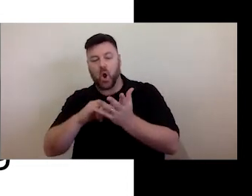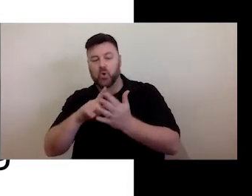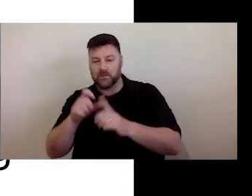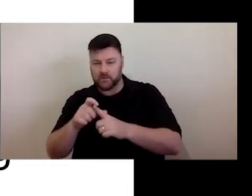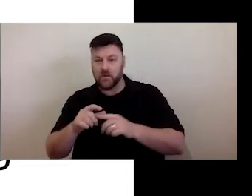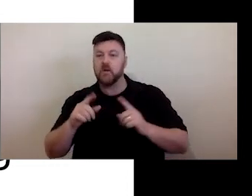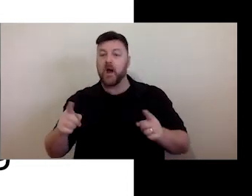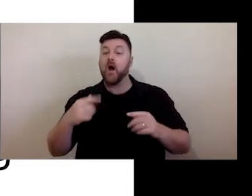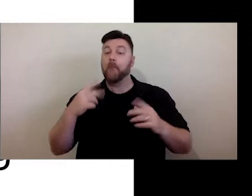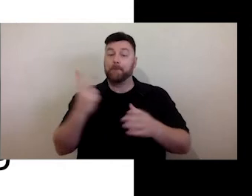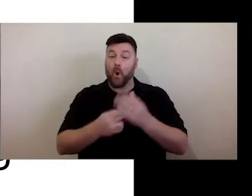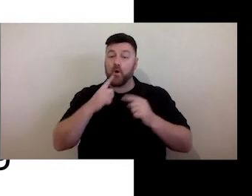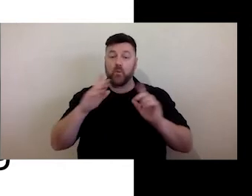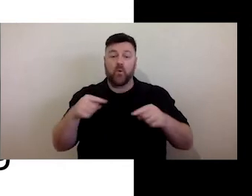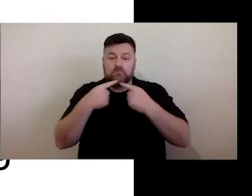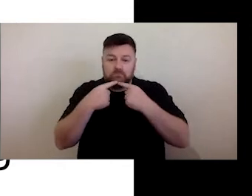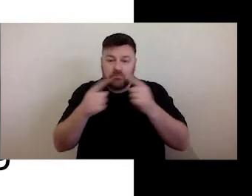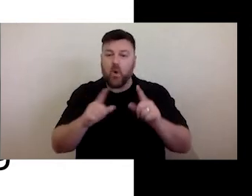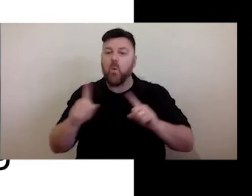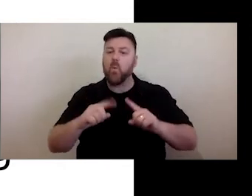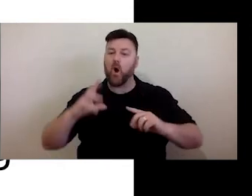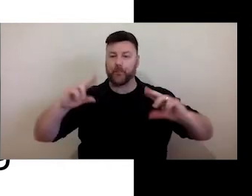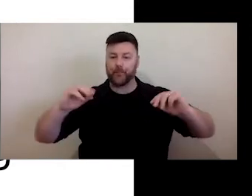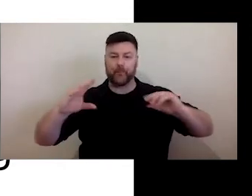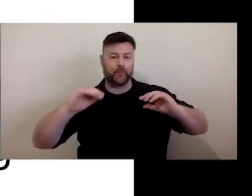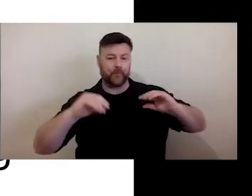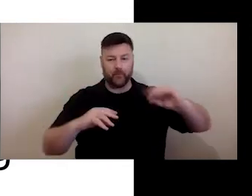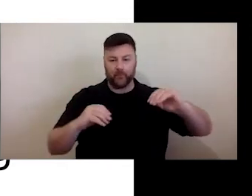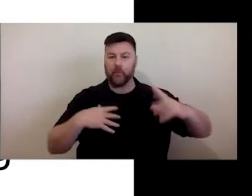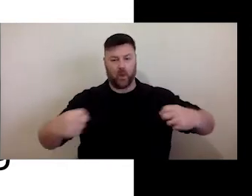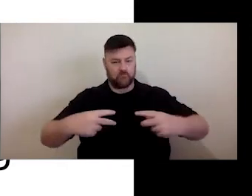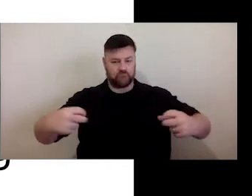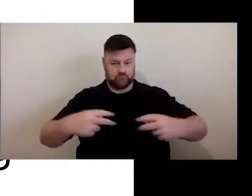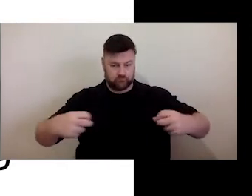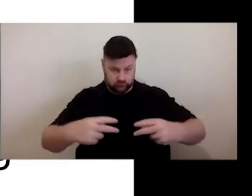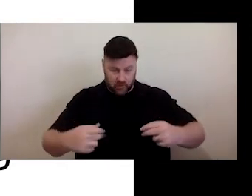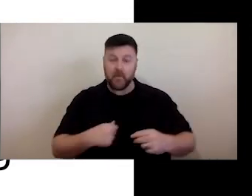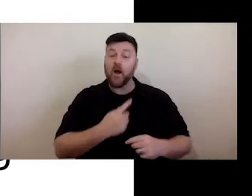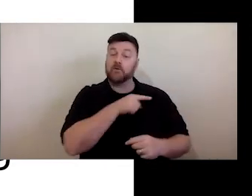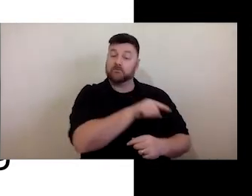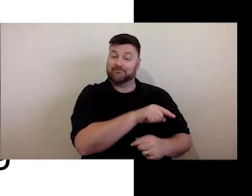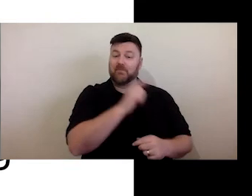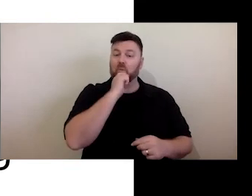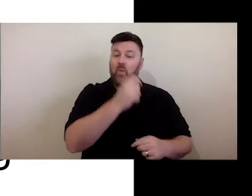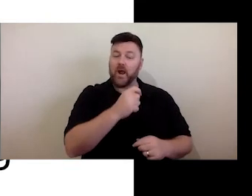information around sounds that are actually embedded into video or talk